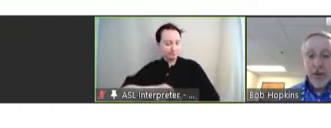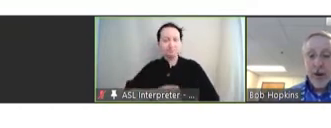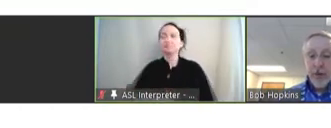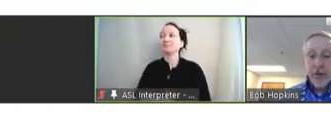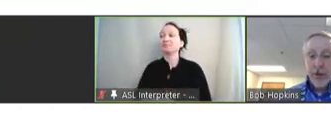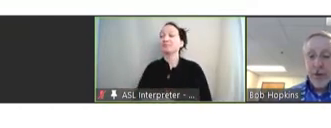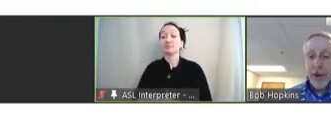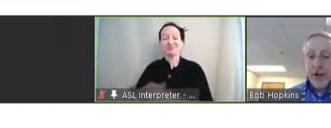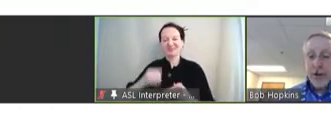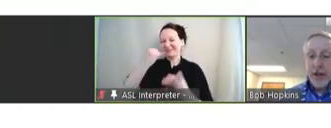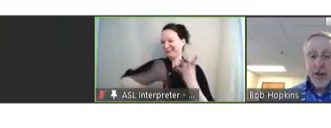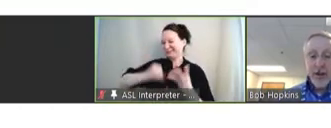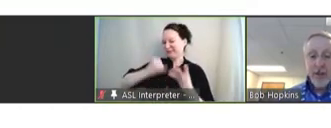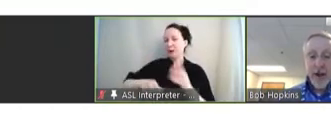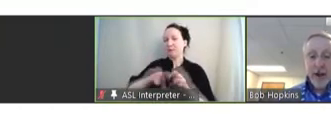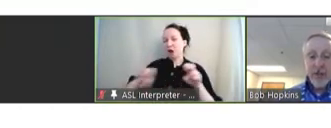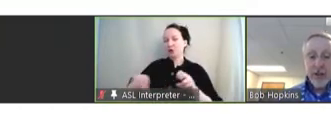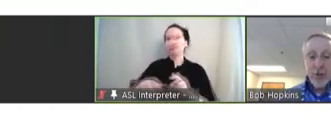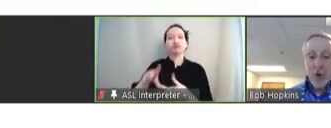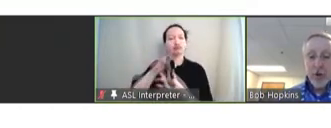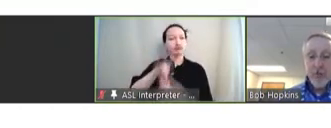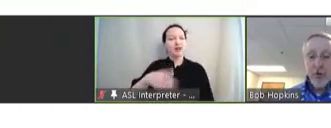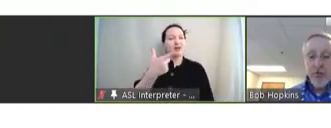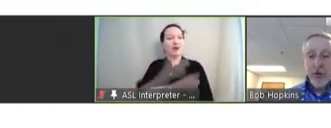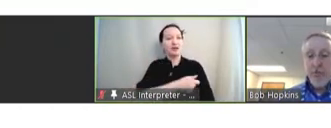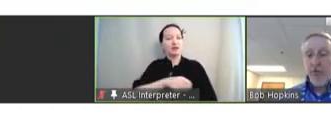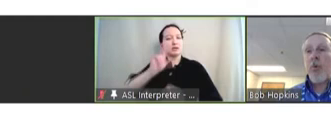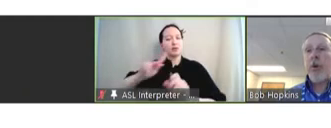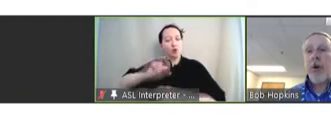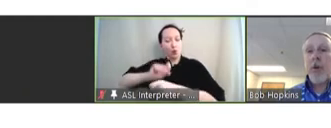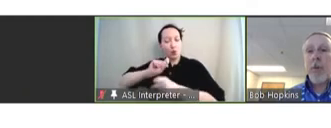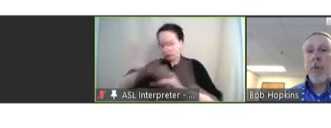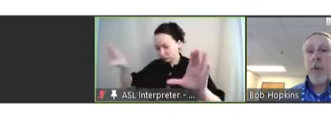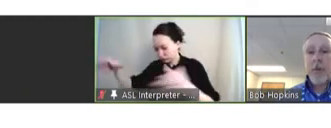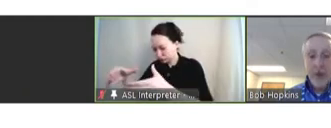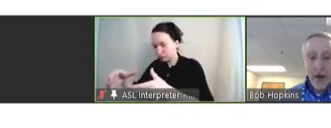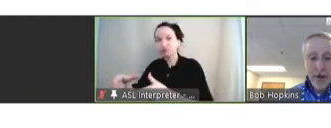with another panel dedicated to vaccinating the workforce before we hear our public comments.